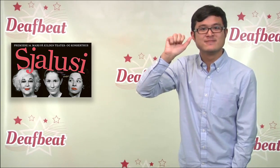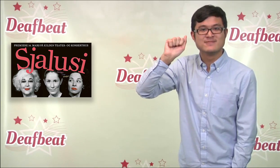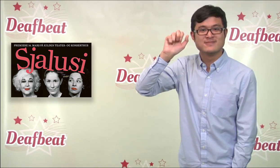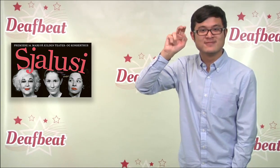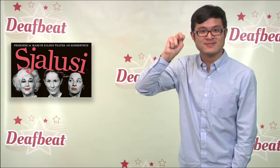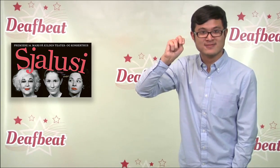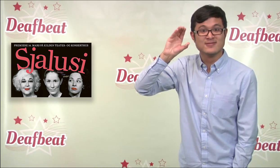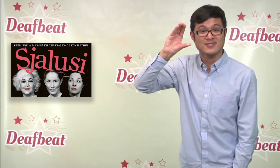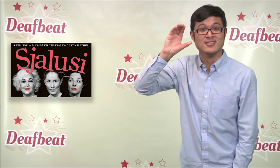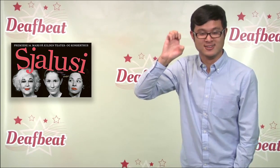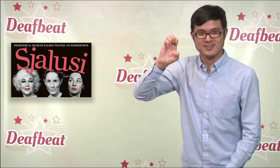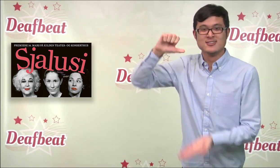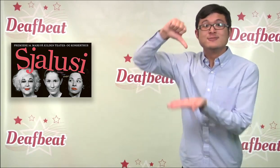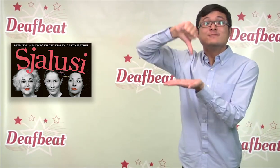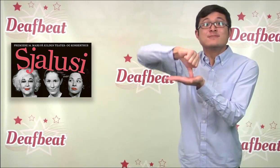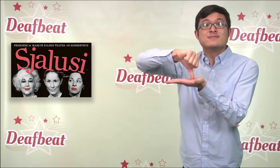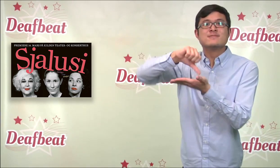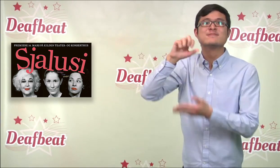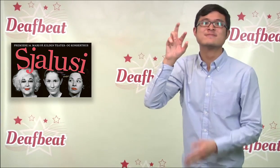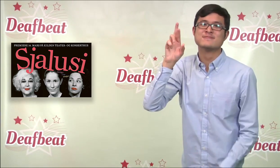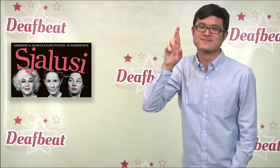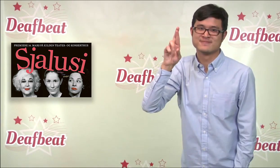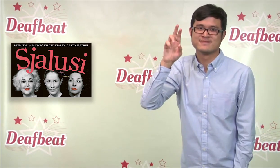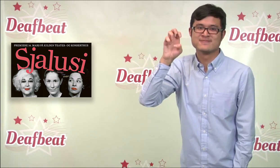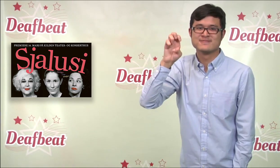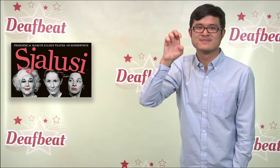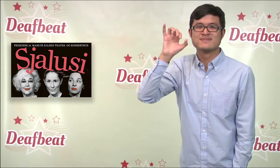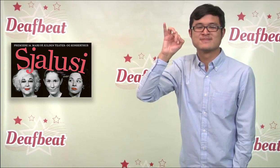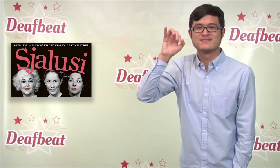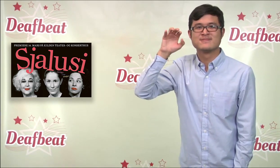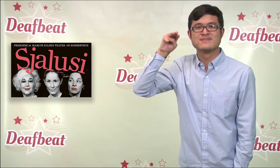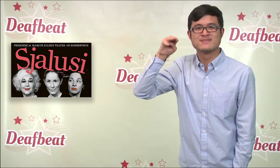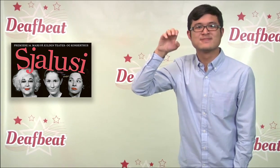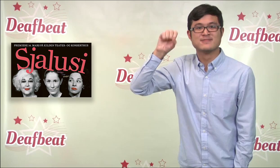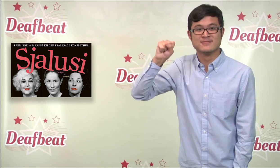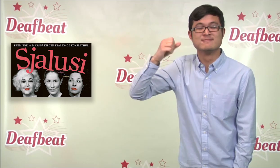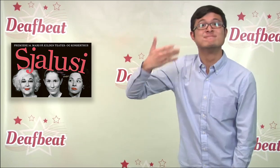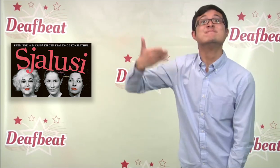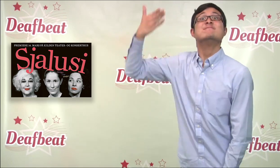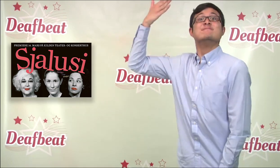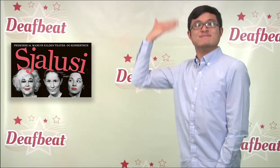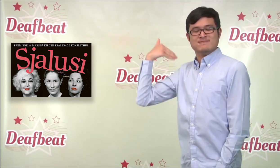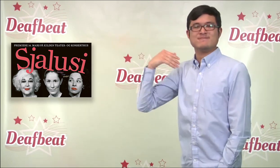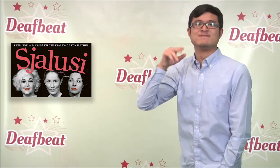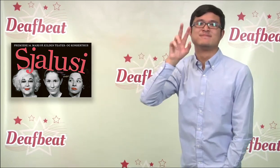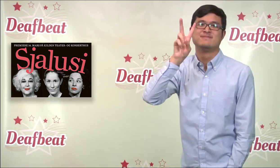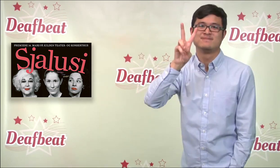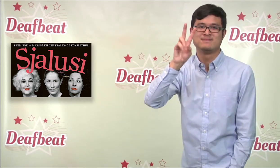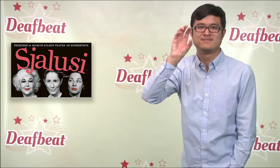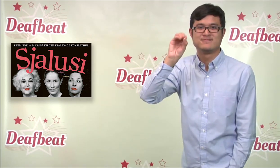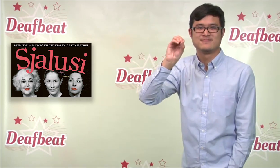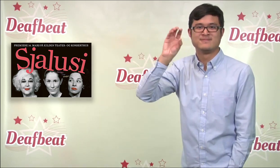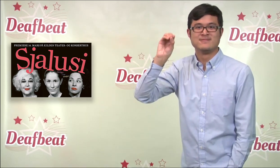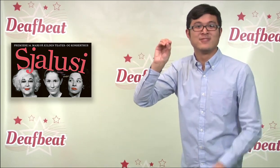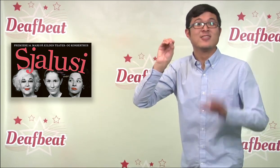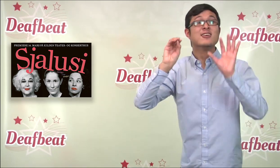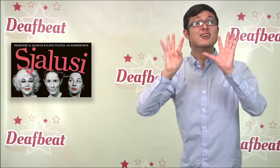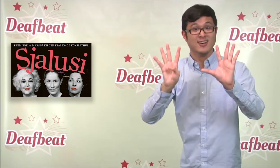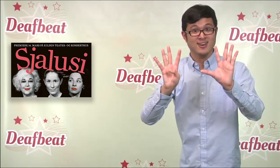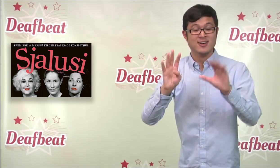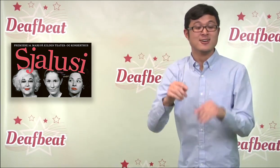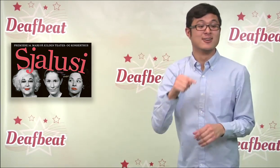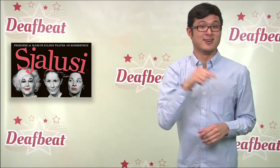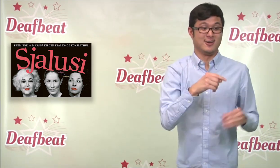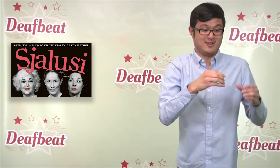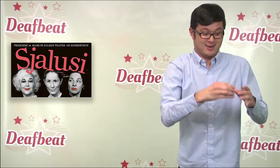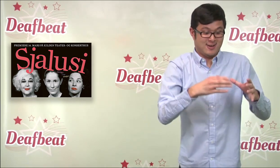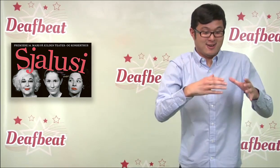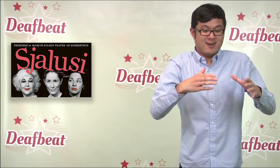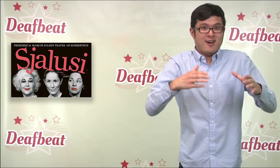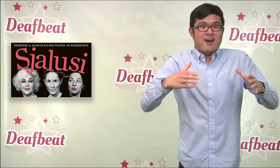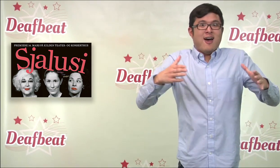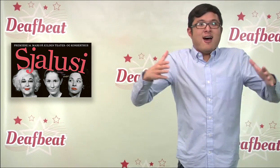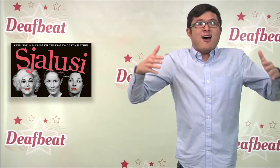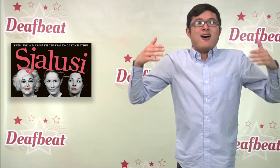Festival in Reims, France in 2009 which was